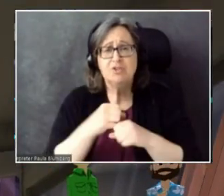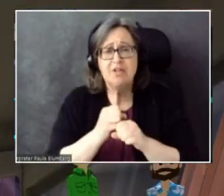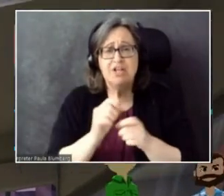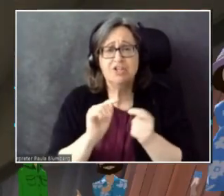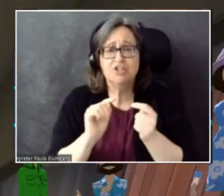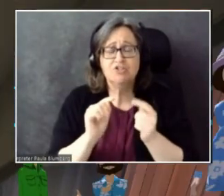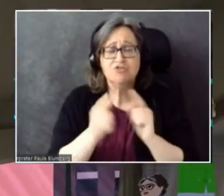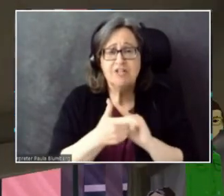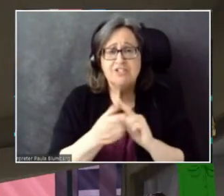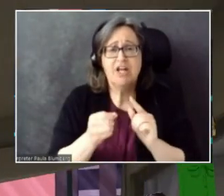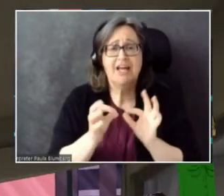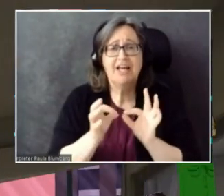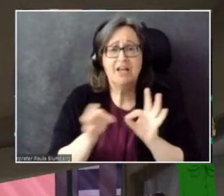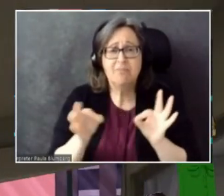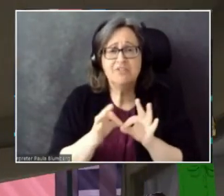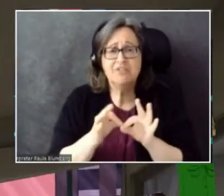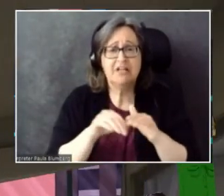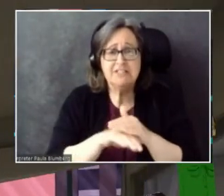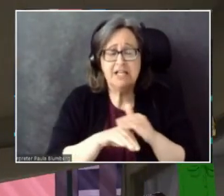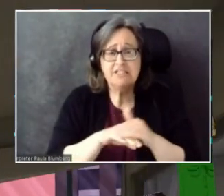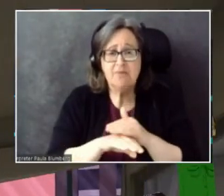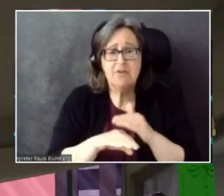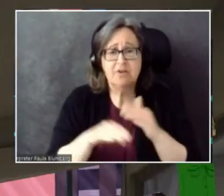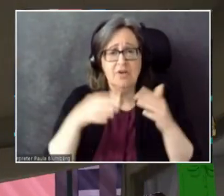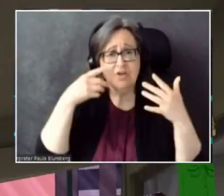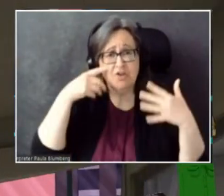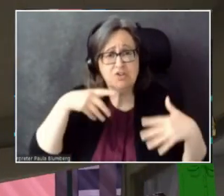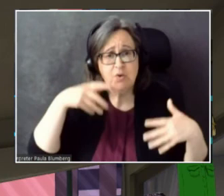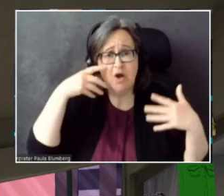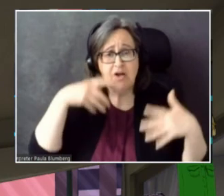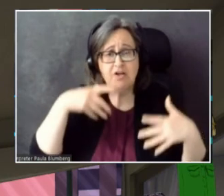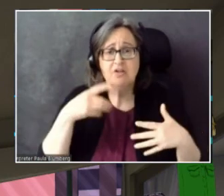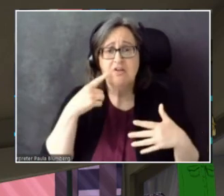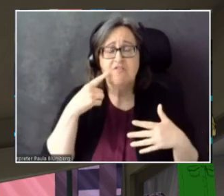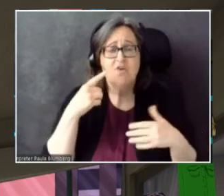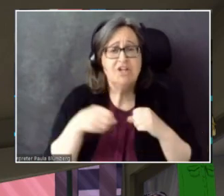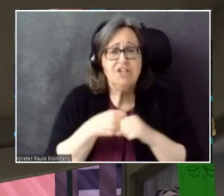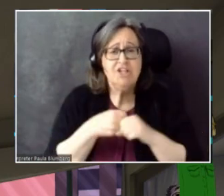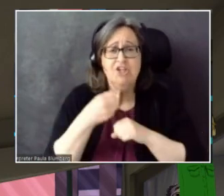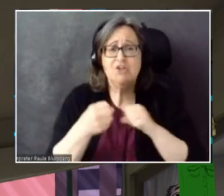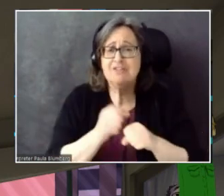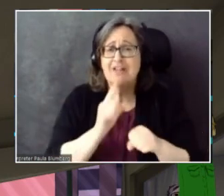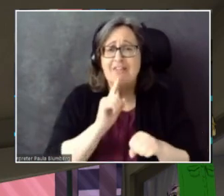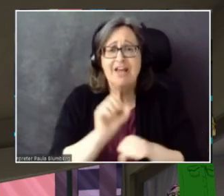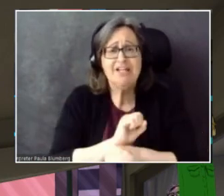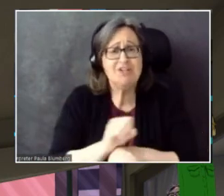be accessible. For decades! And to actually see this, when it was first announced, like...